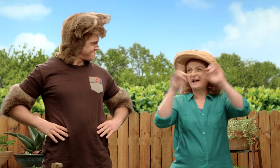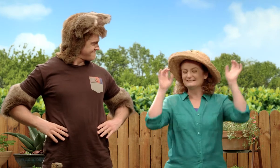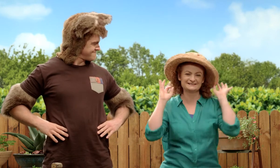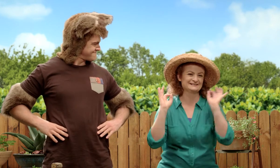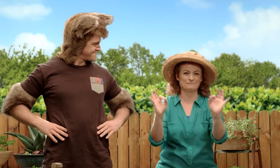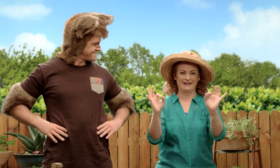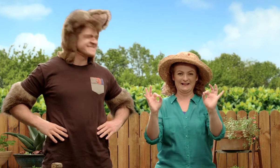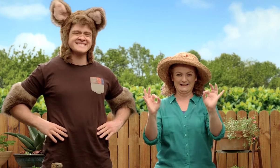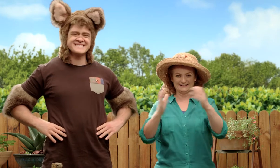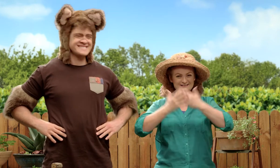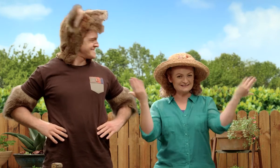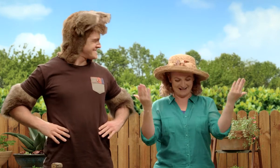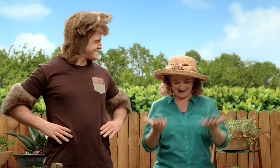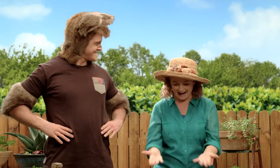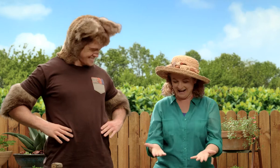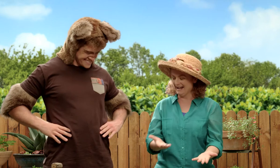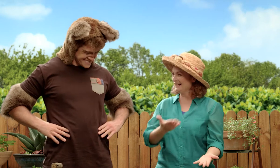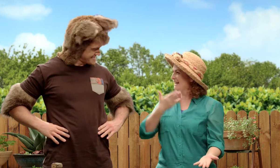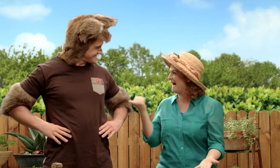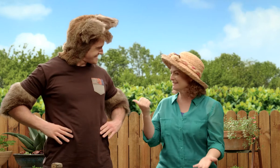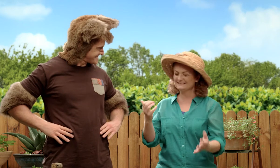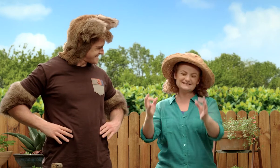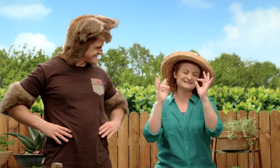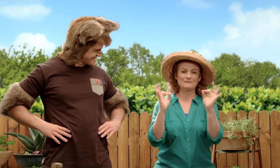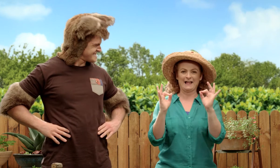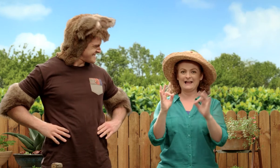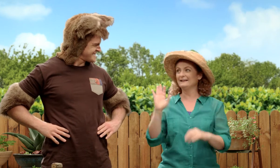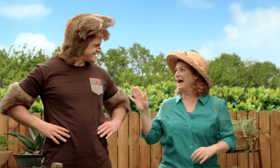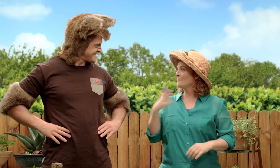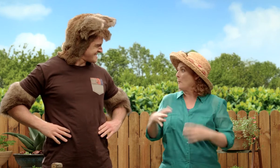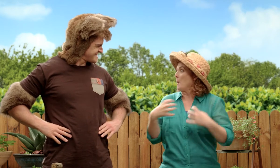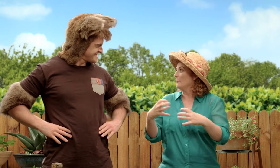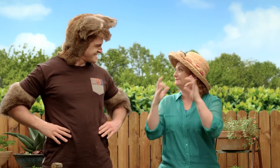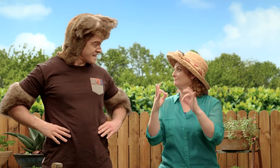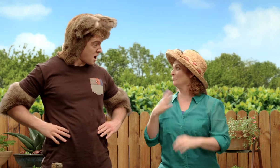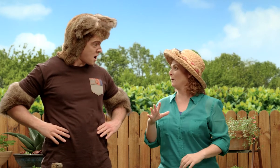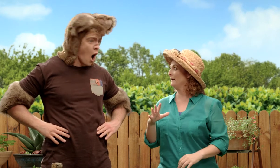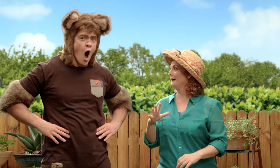What a special day today is and do you want something to make it even more special?